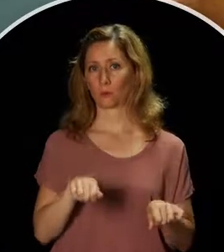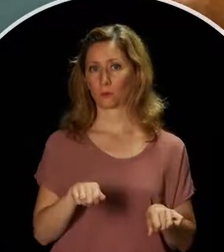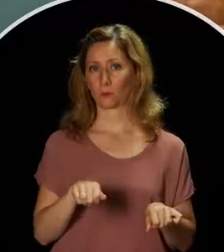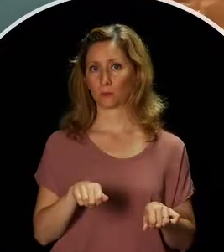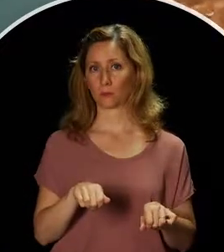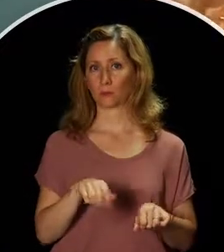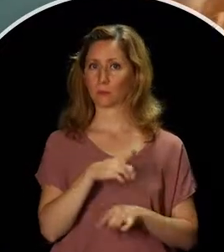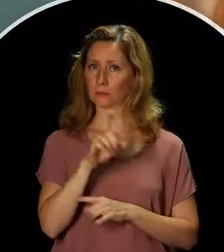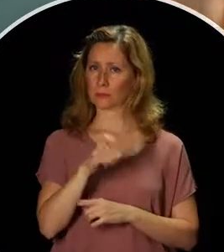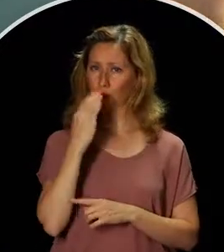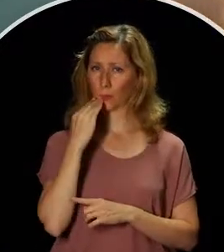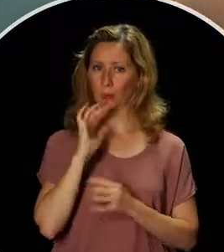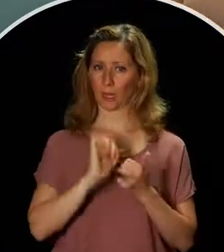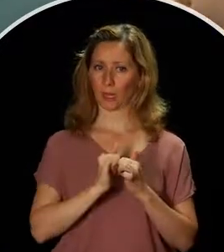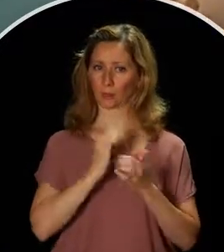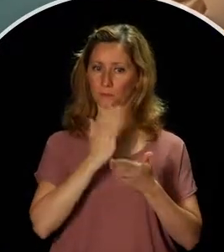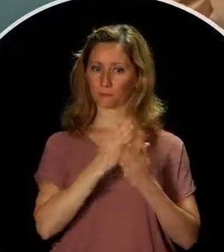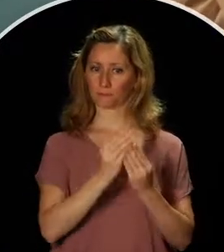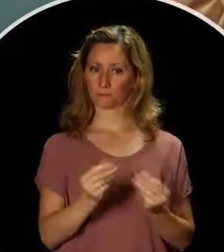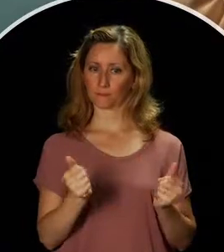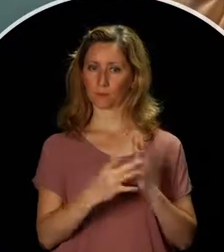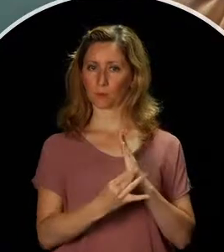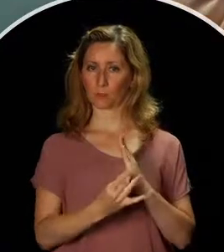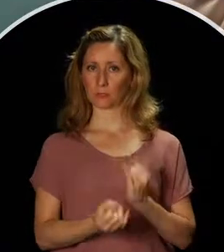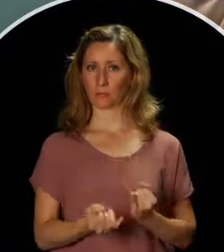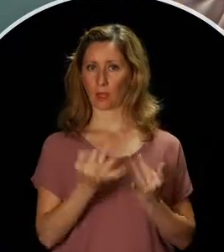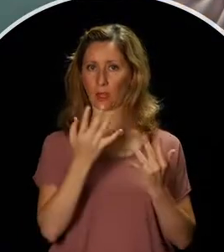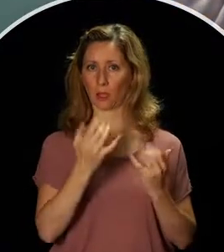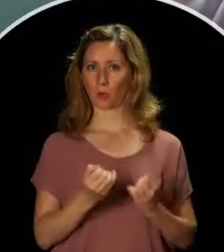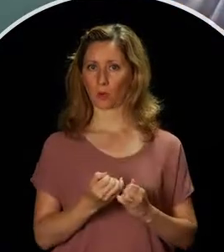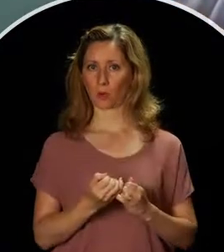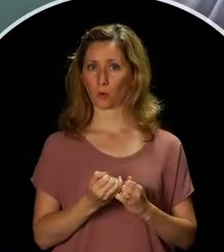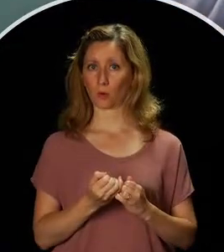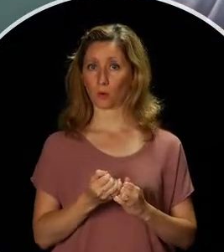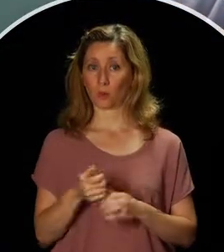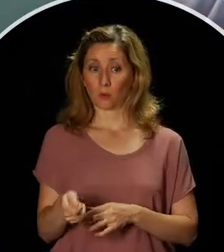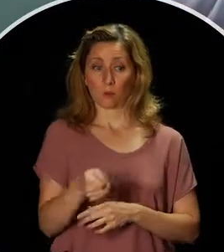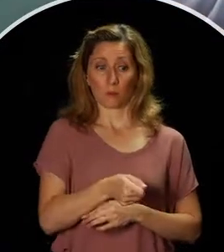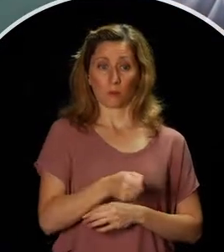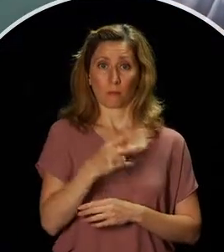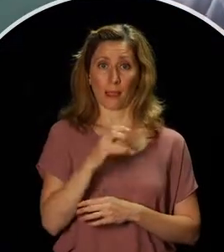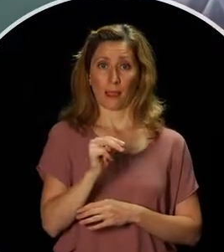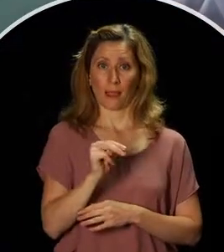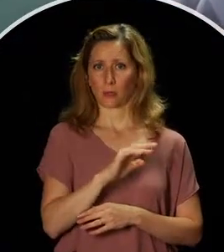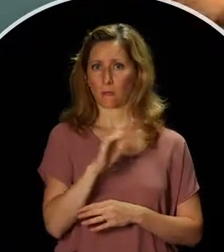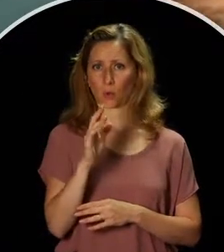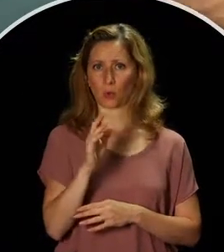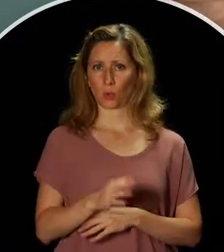It's important to know how to put out a grease fire. Never try to move the pan.